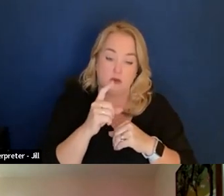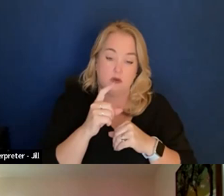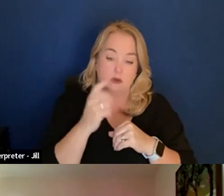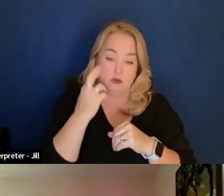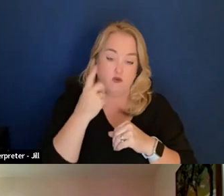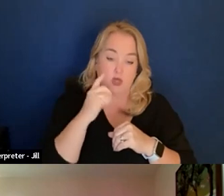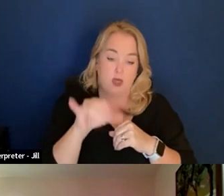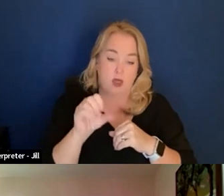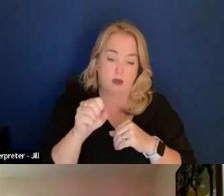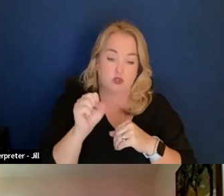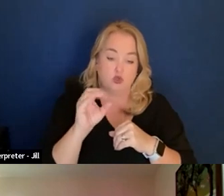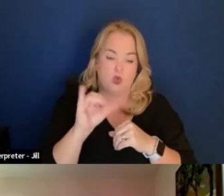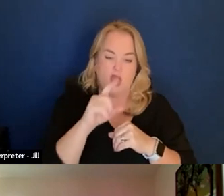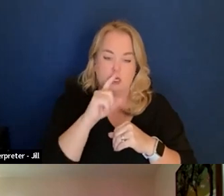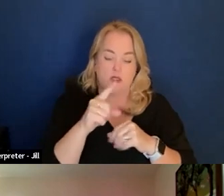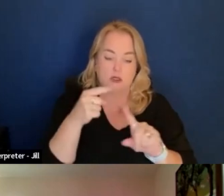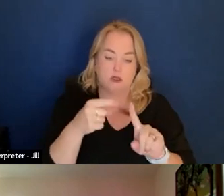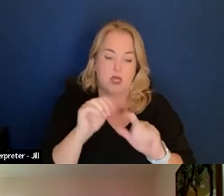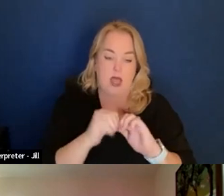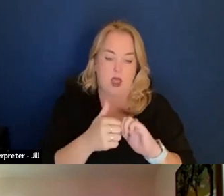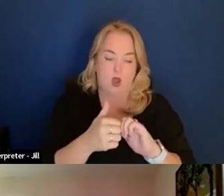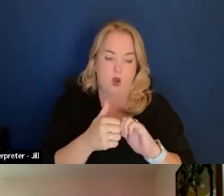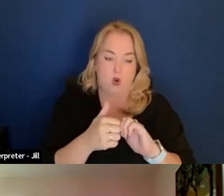So that is basically how the Clause Tool works.